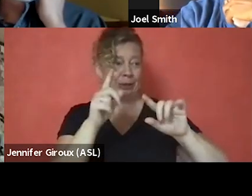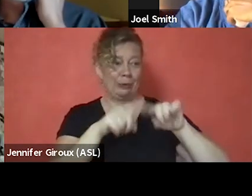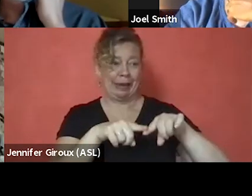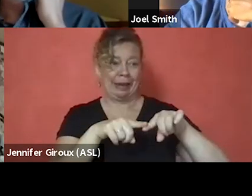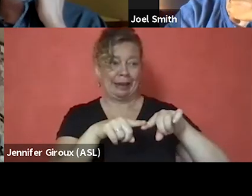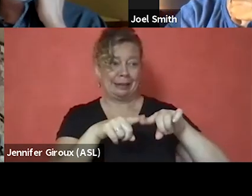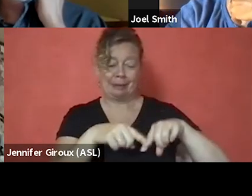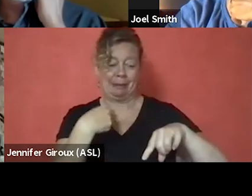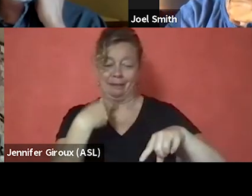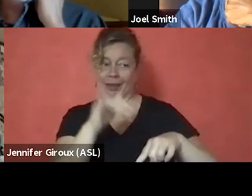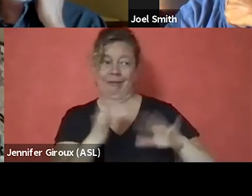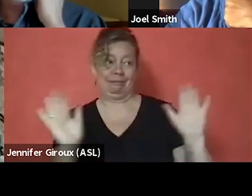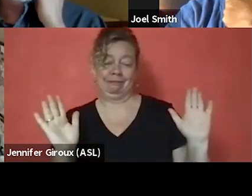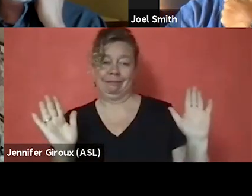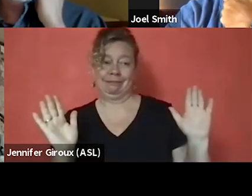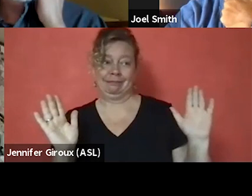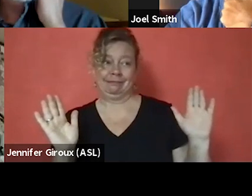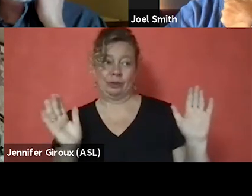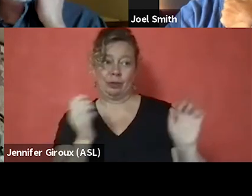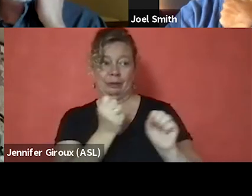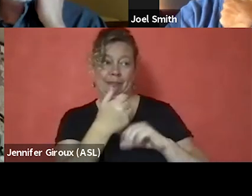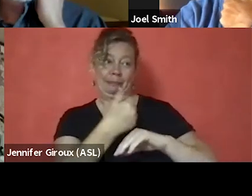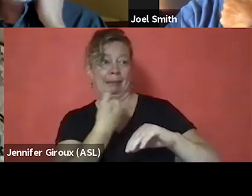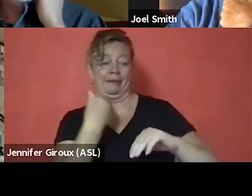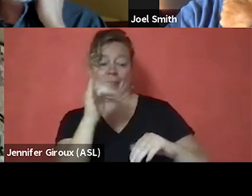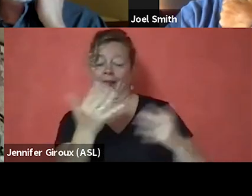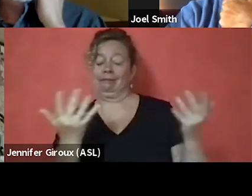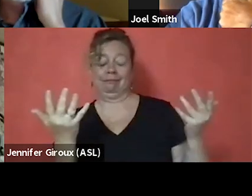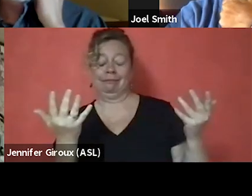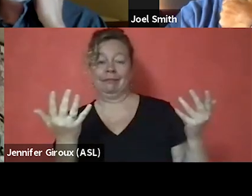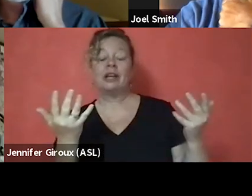So, as I'm kind of moving towards my recovery,